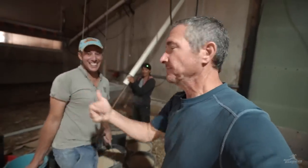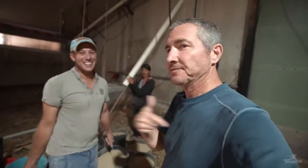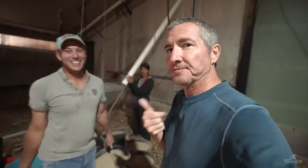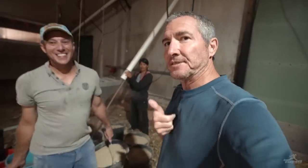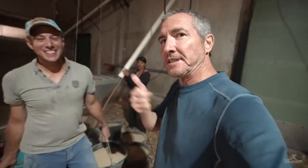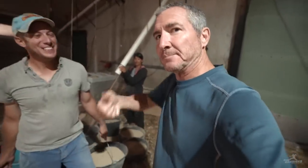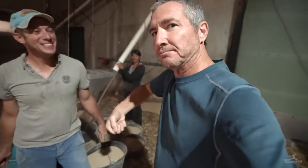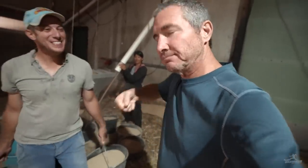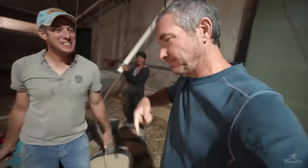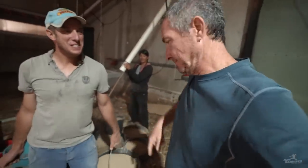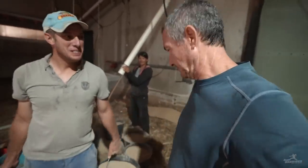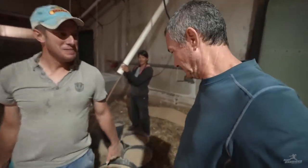Let me try lifting one up.